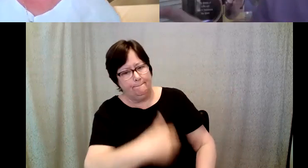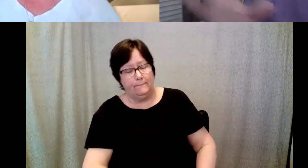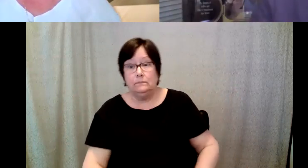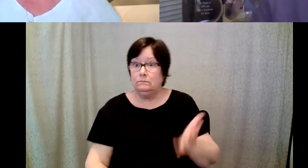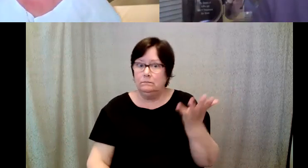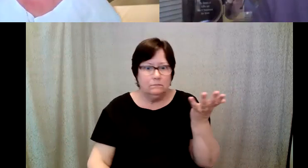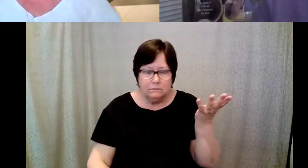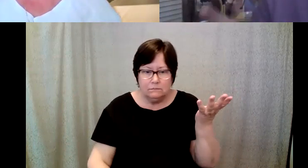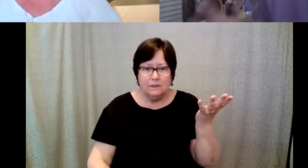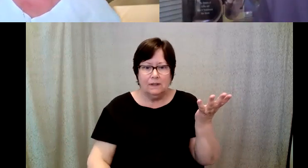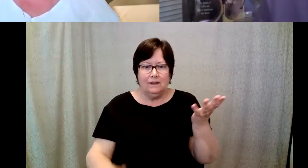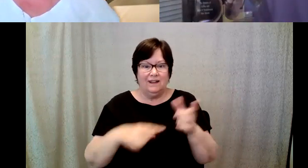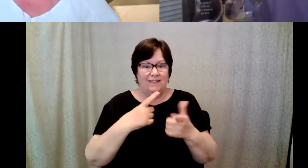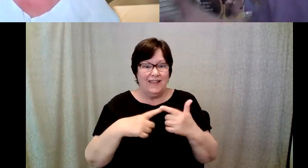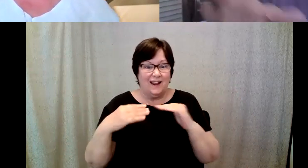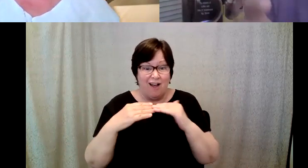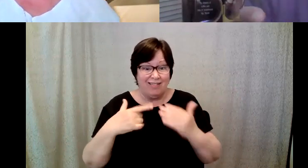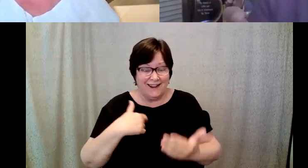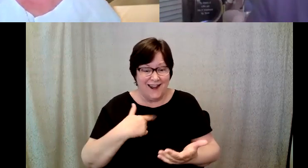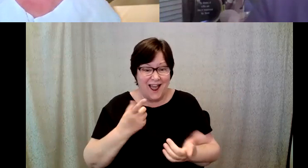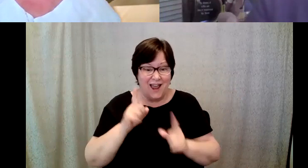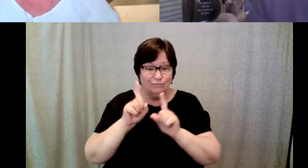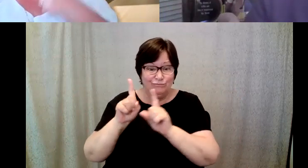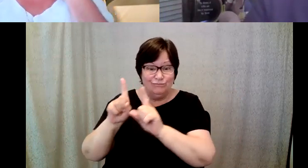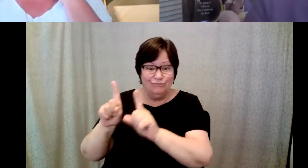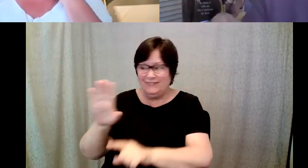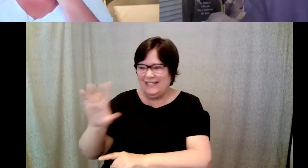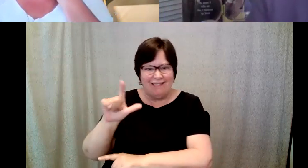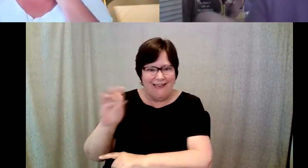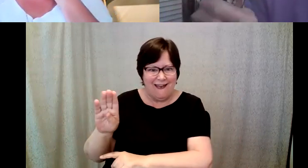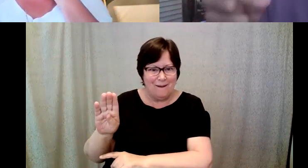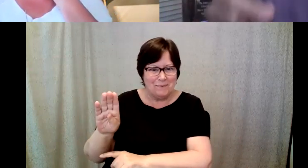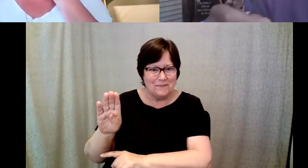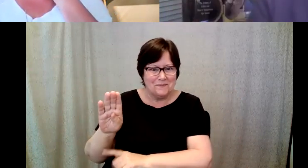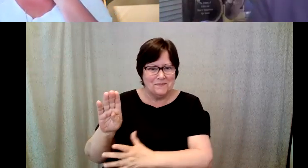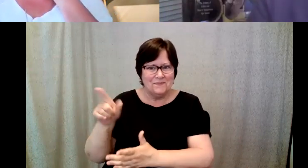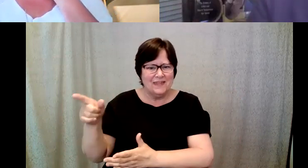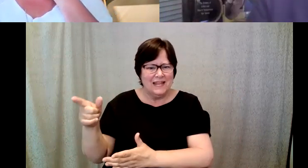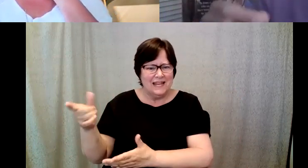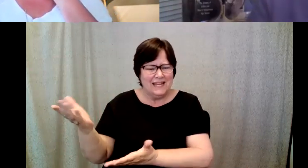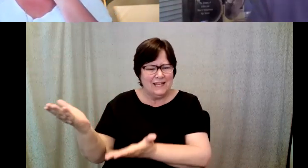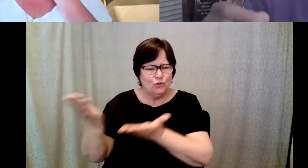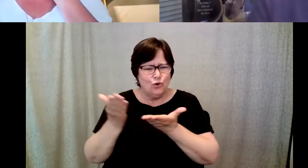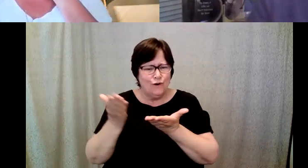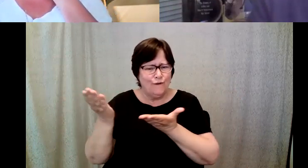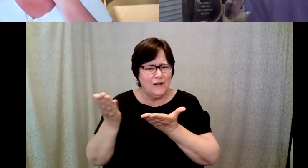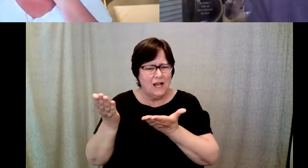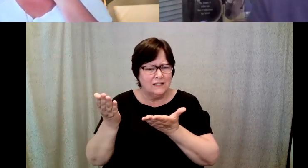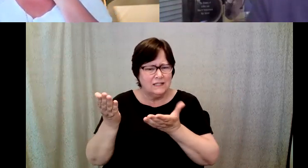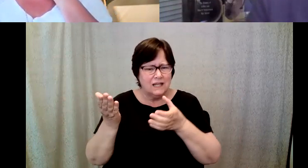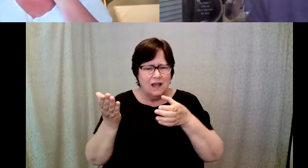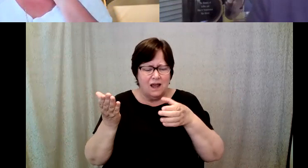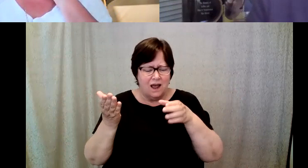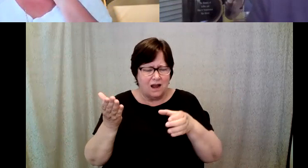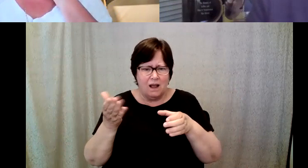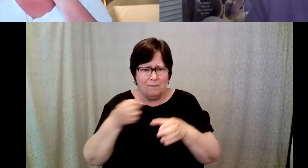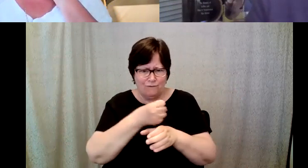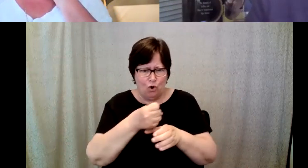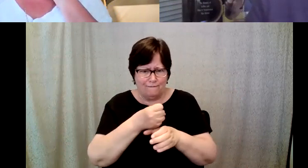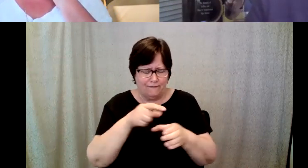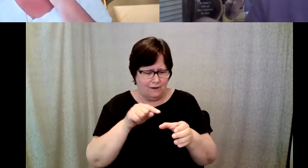a colleague and I were headed into his lab where he served us a cup of coffee that was